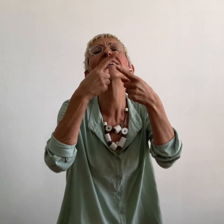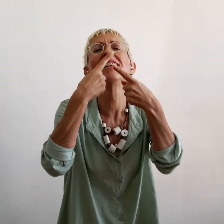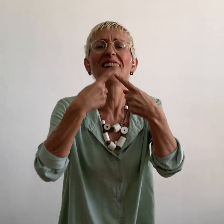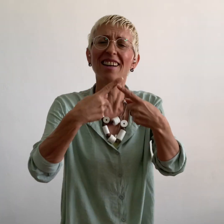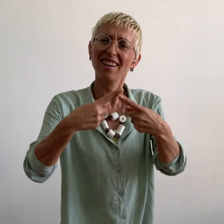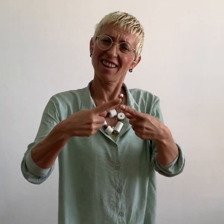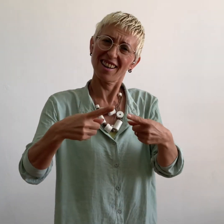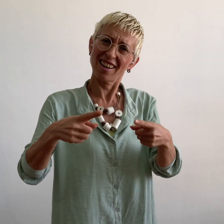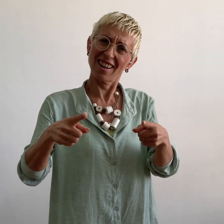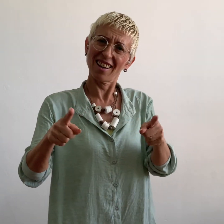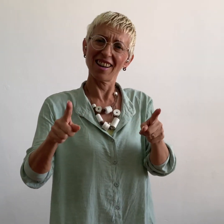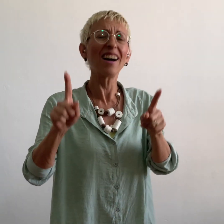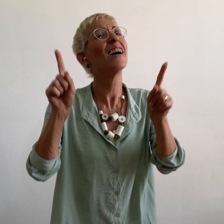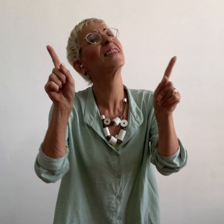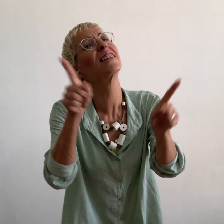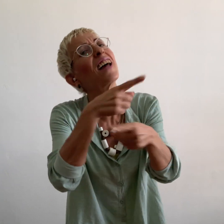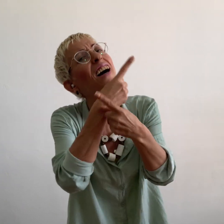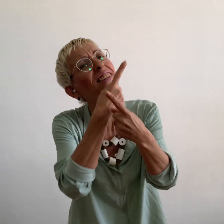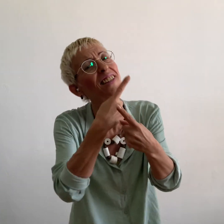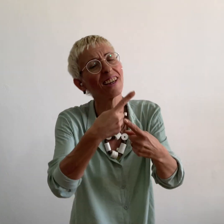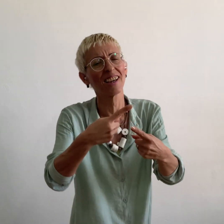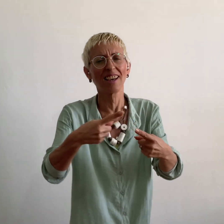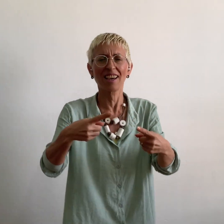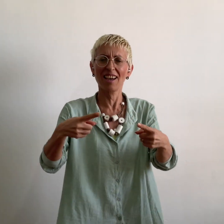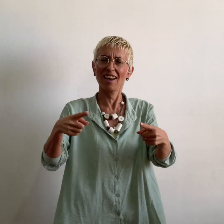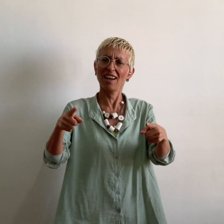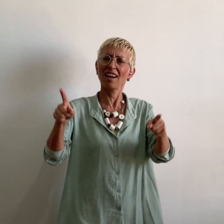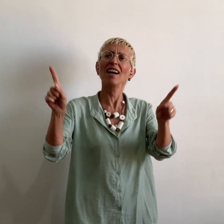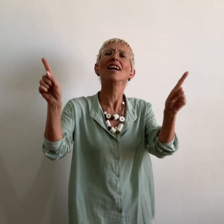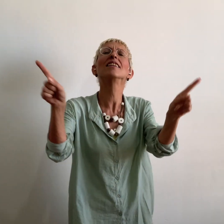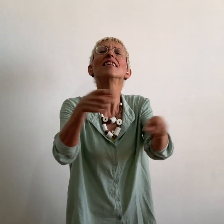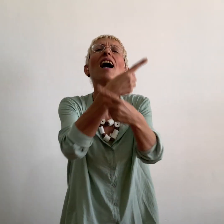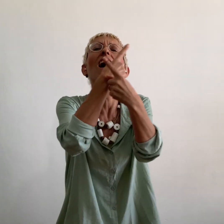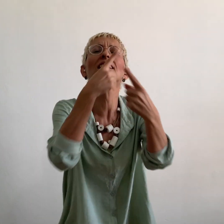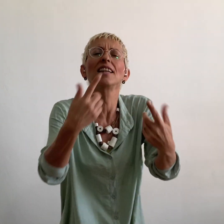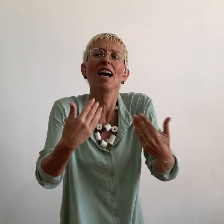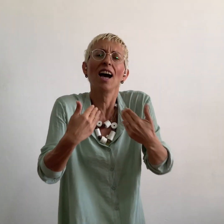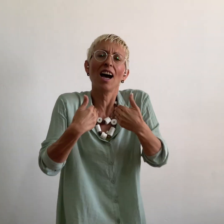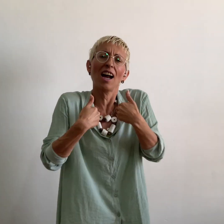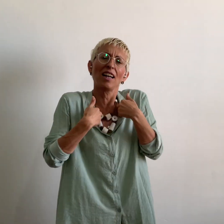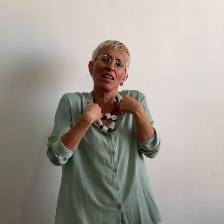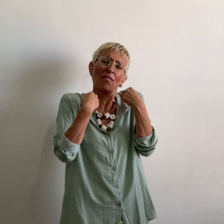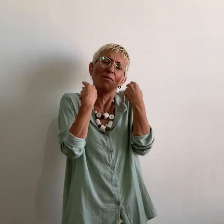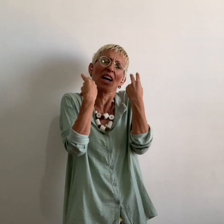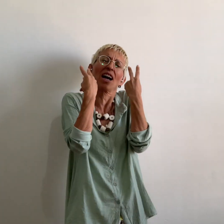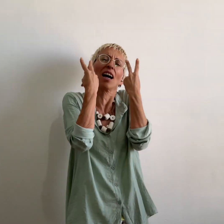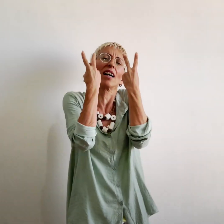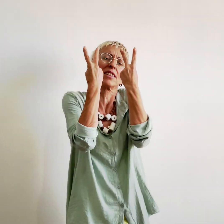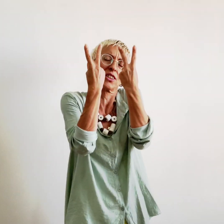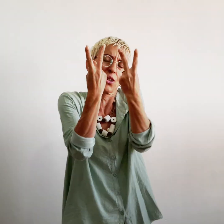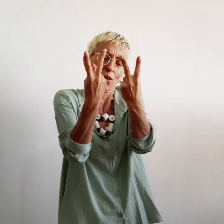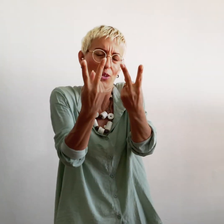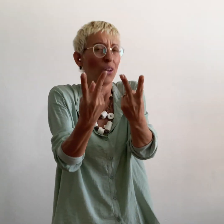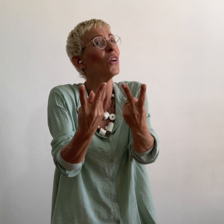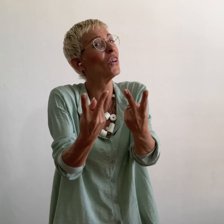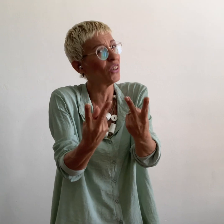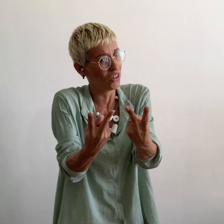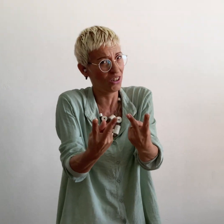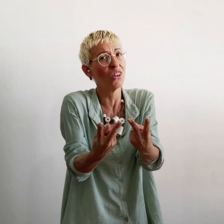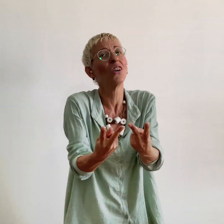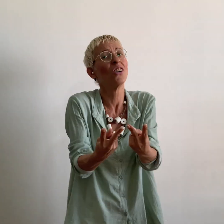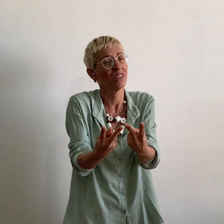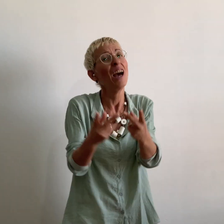Play, Play for me and i will be back